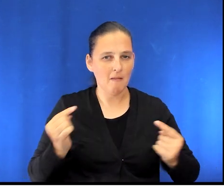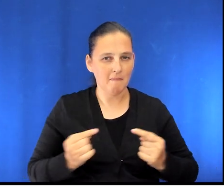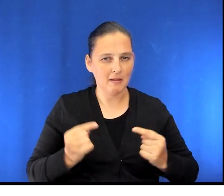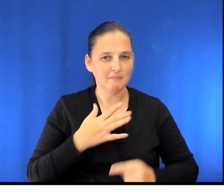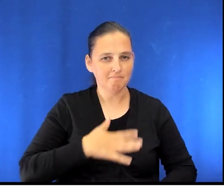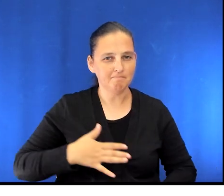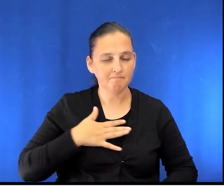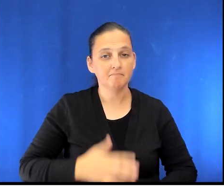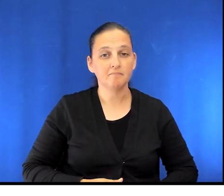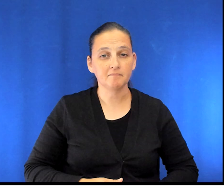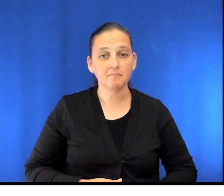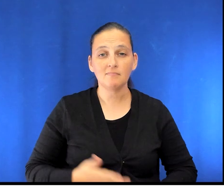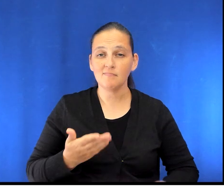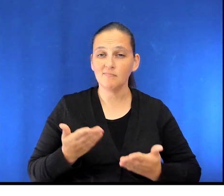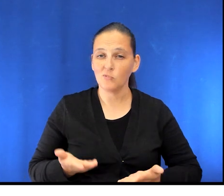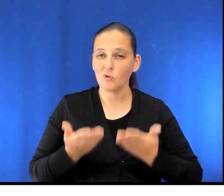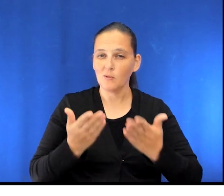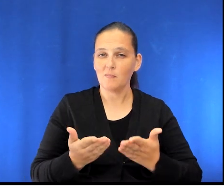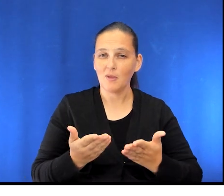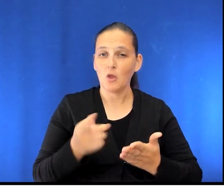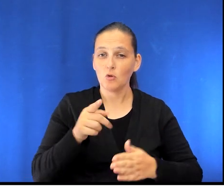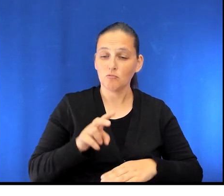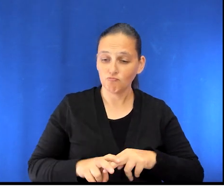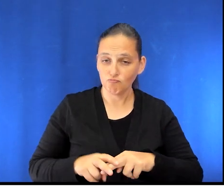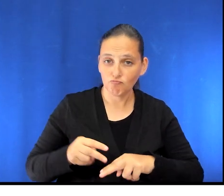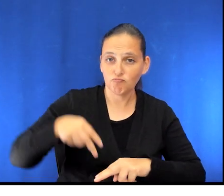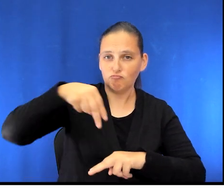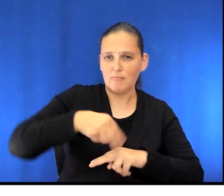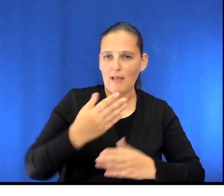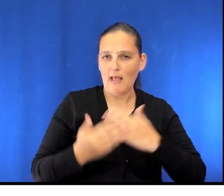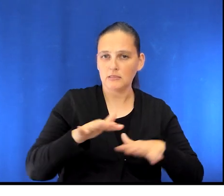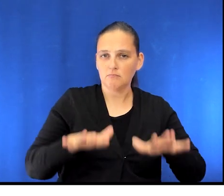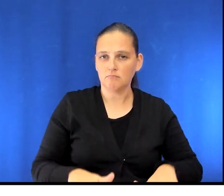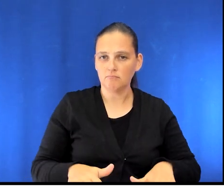that you keep your hands on your knees while standing up from a seated position. If it is too difficult to manage